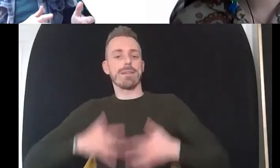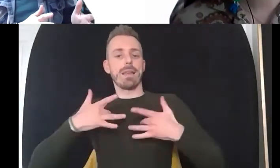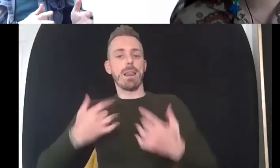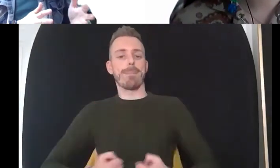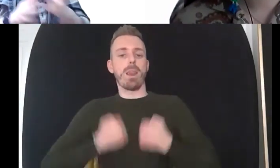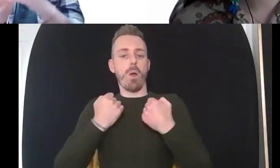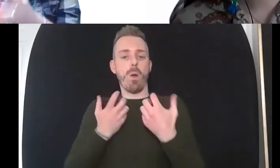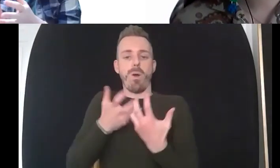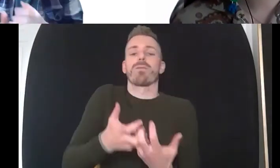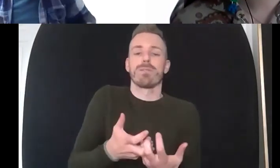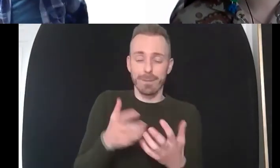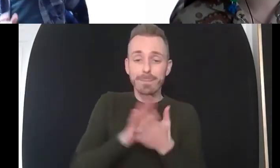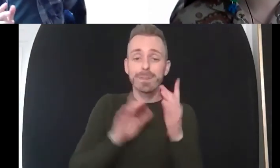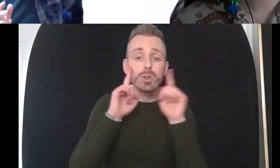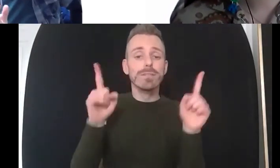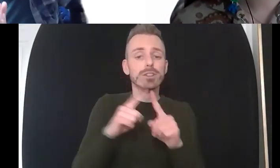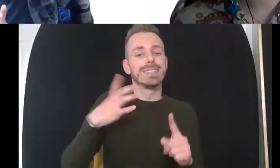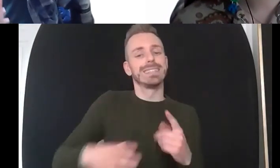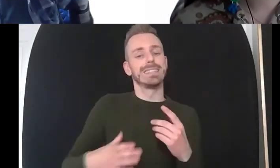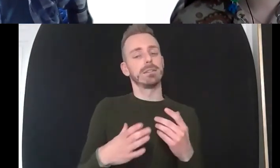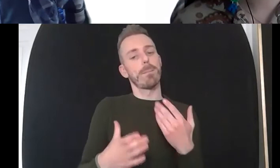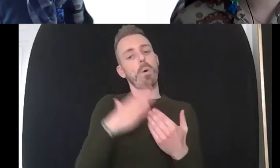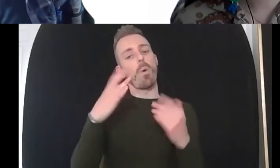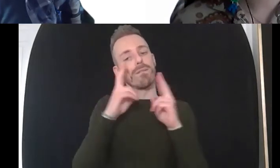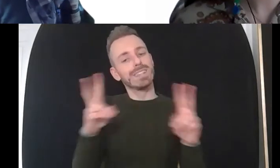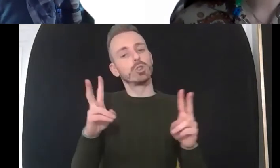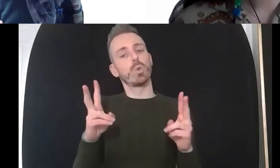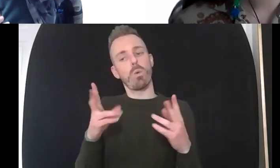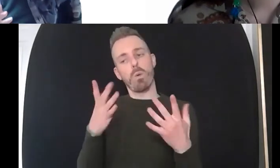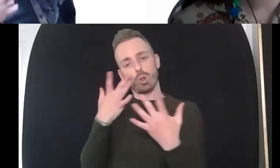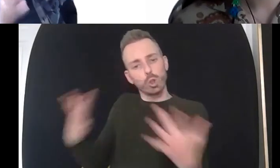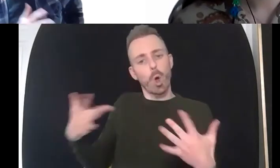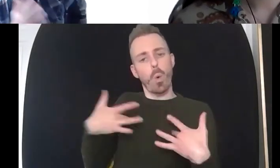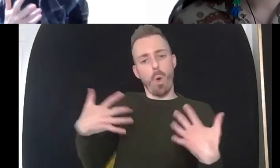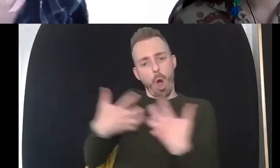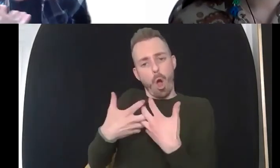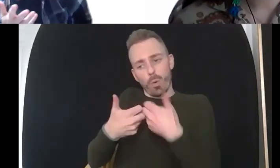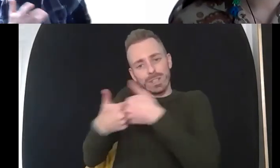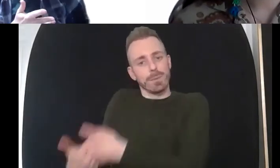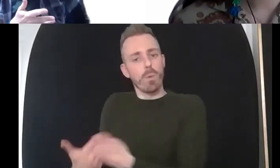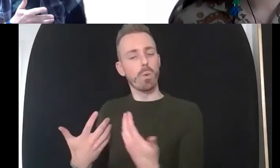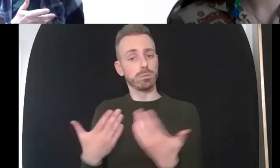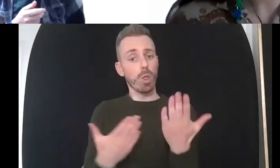yeah i also want to know that the um well-being staff um are trained to work um